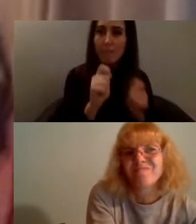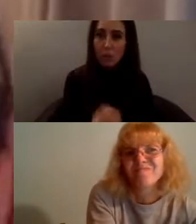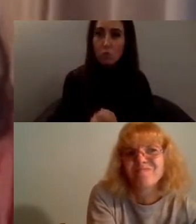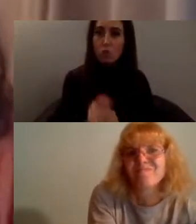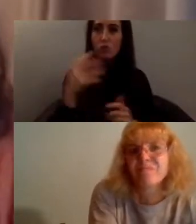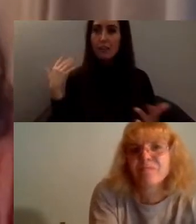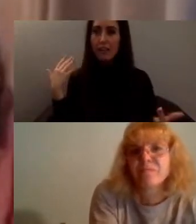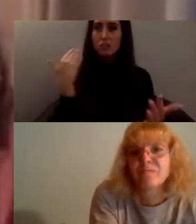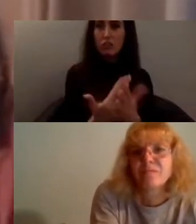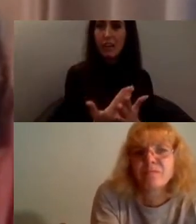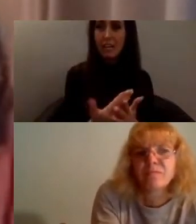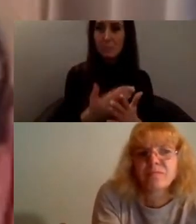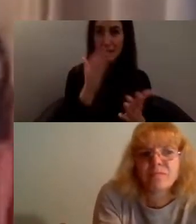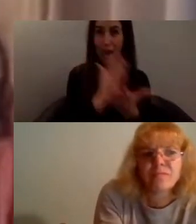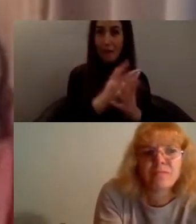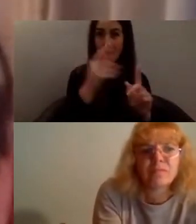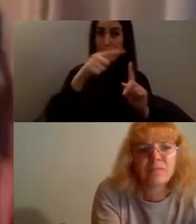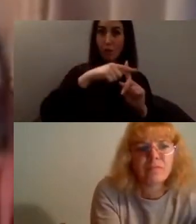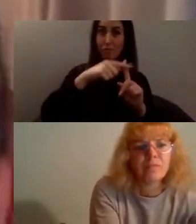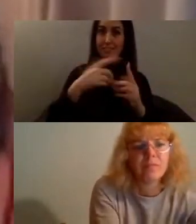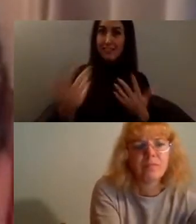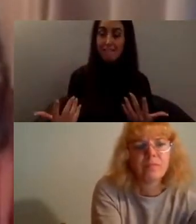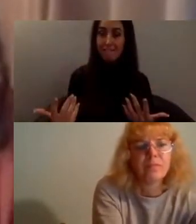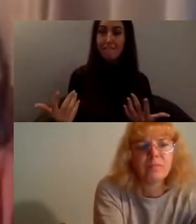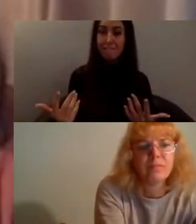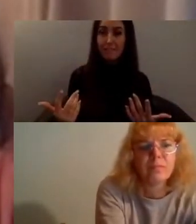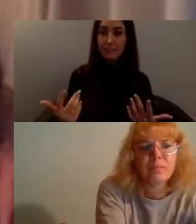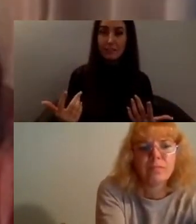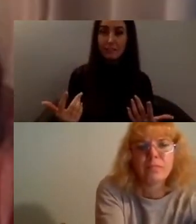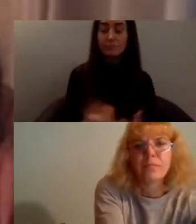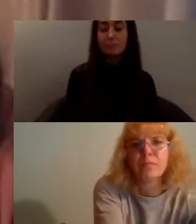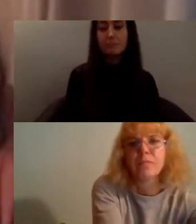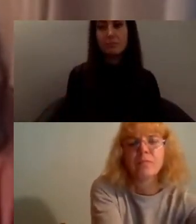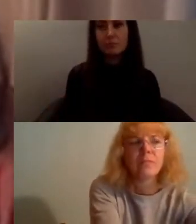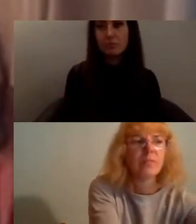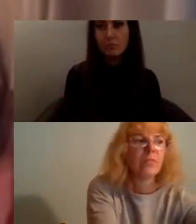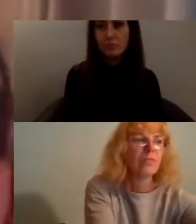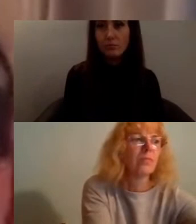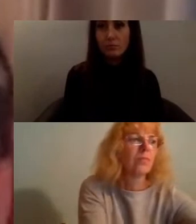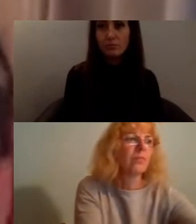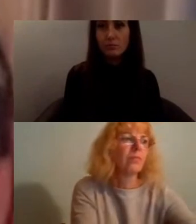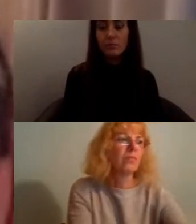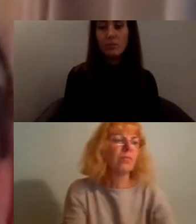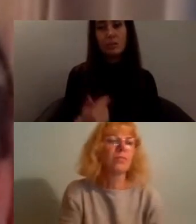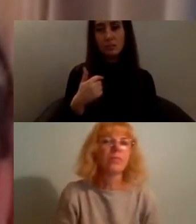really positive thing although bittersweet um and really what i'm trying to ask today